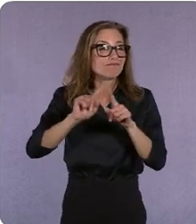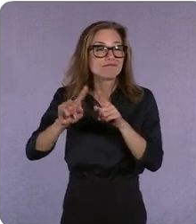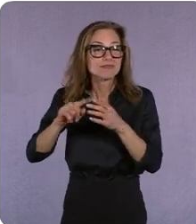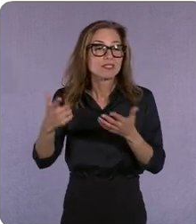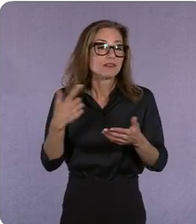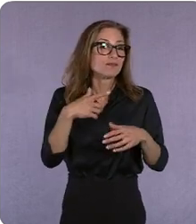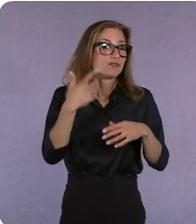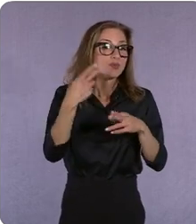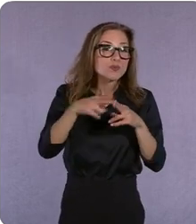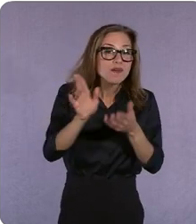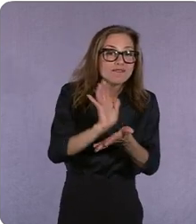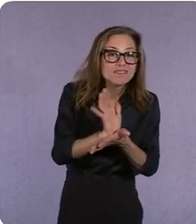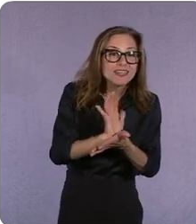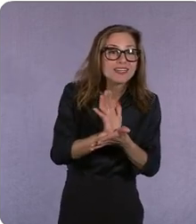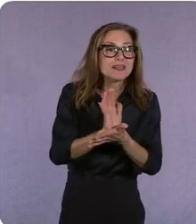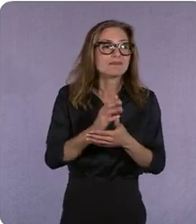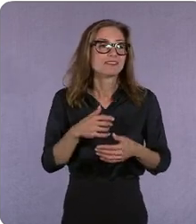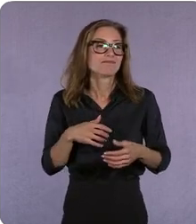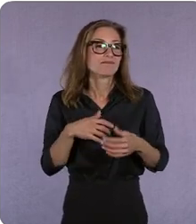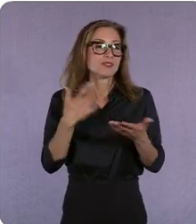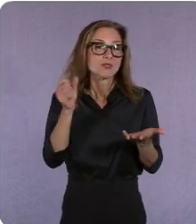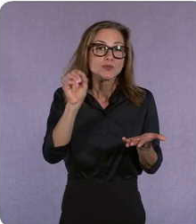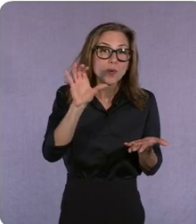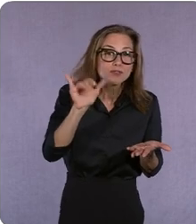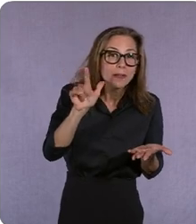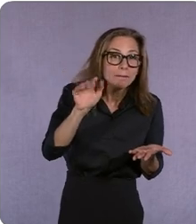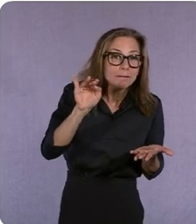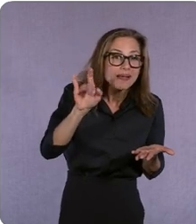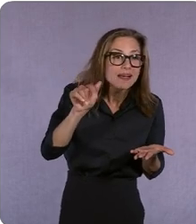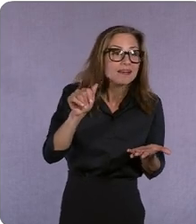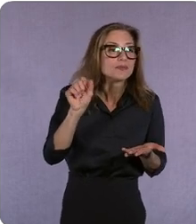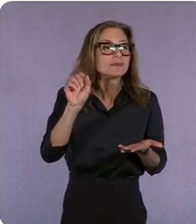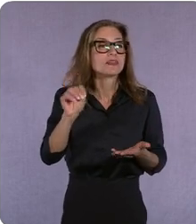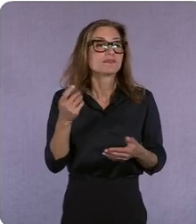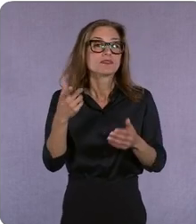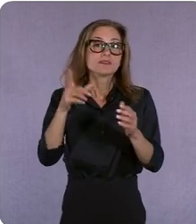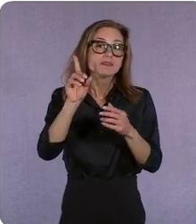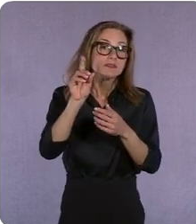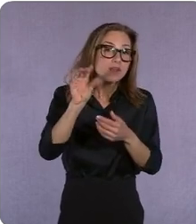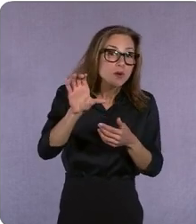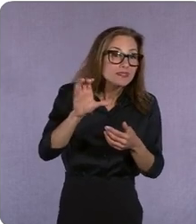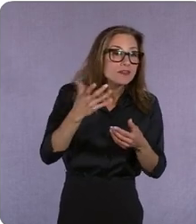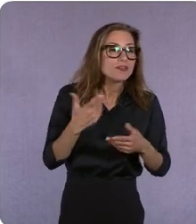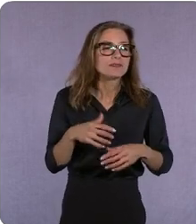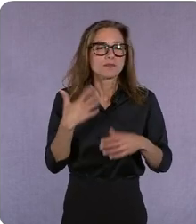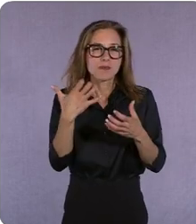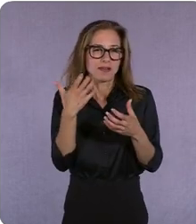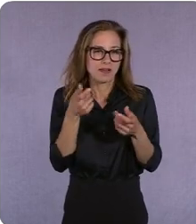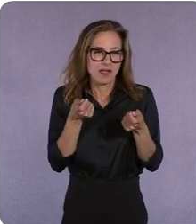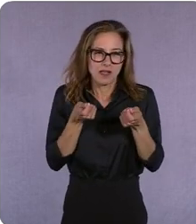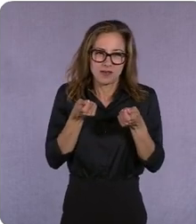a documentary we have to have the the mission control in our company to bring that to life and